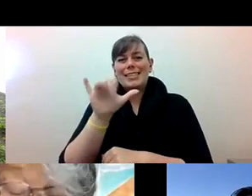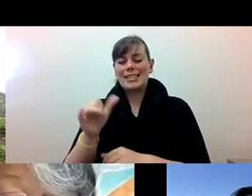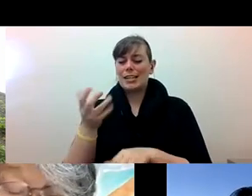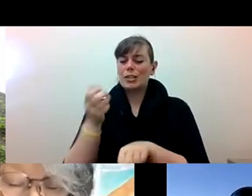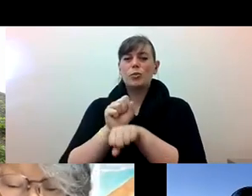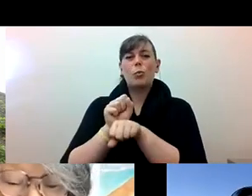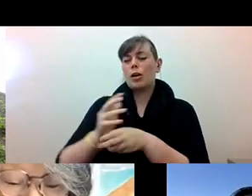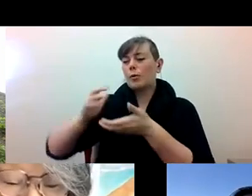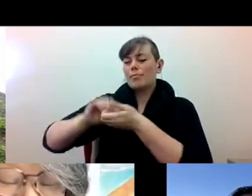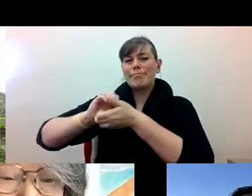Diane Fujino: Thank you. And Alex?